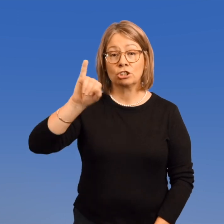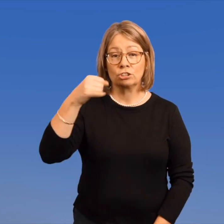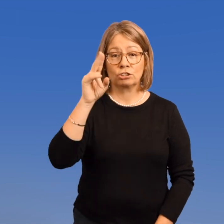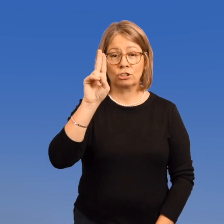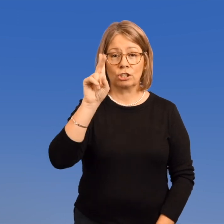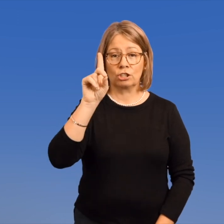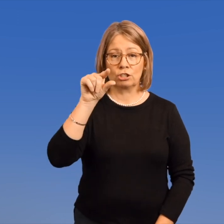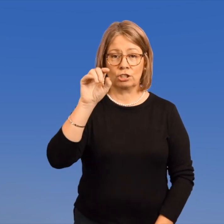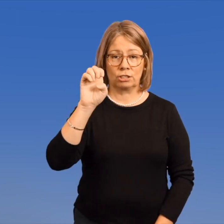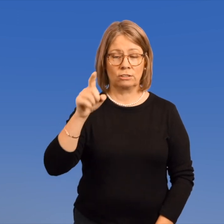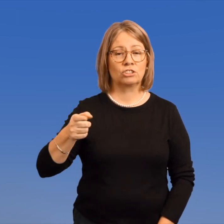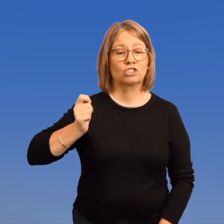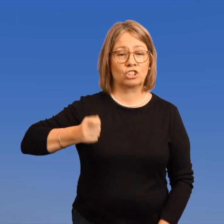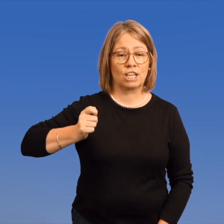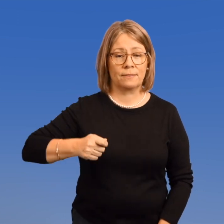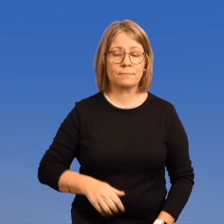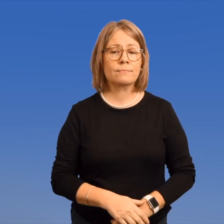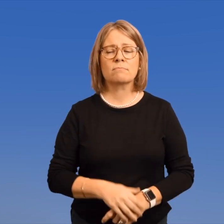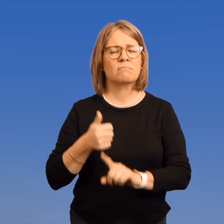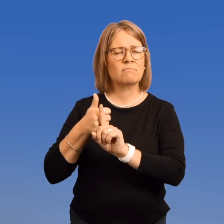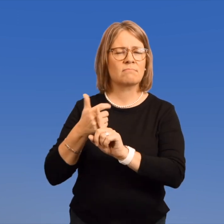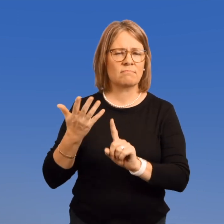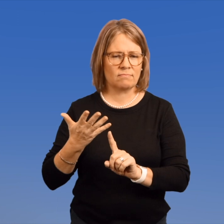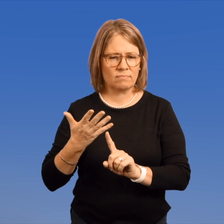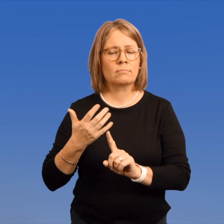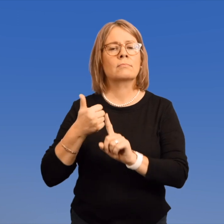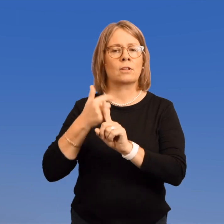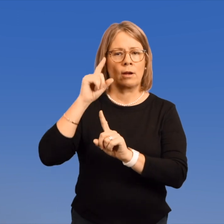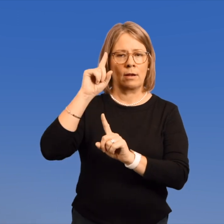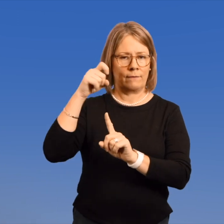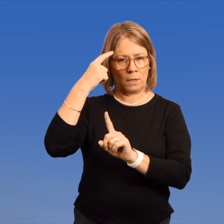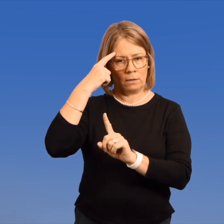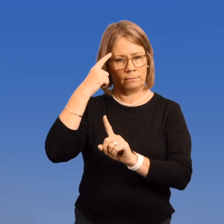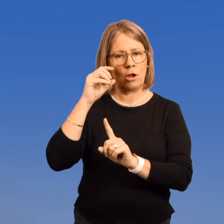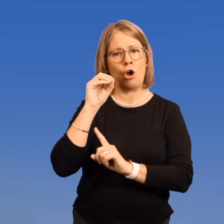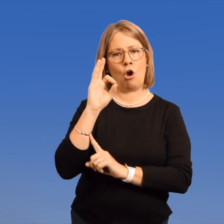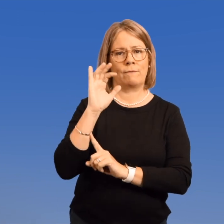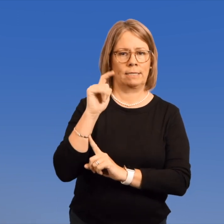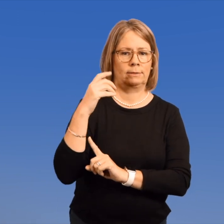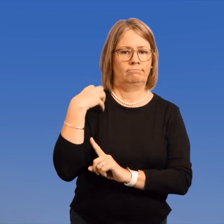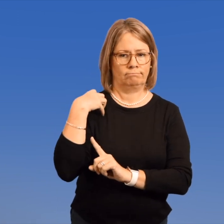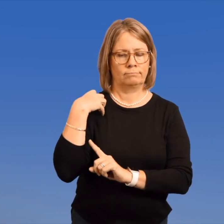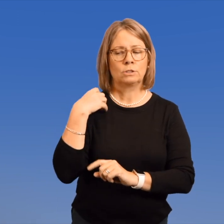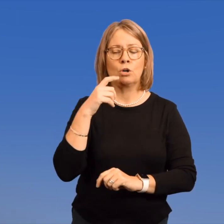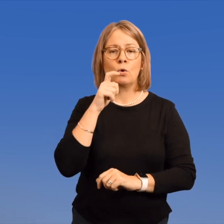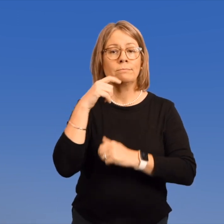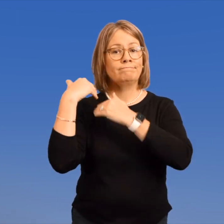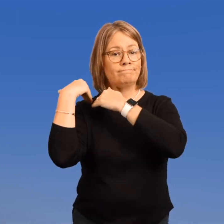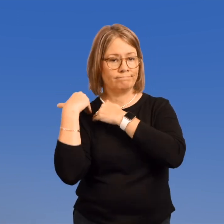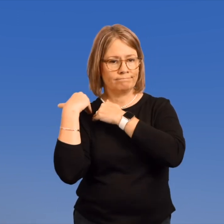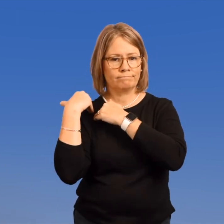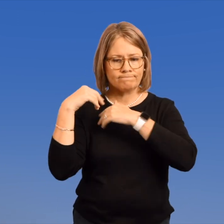Judge; a government official who is responsible